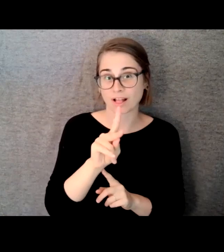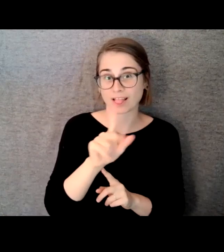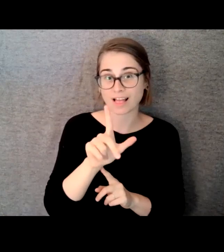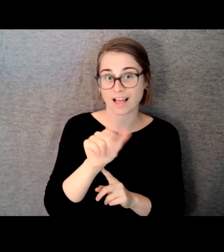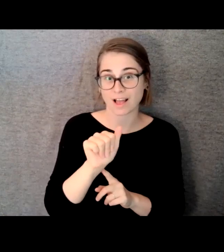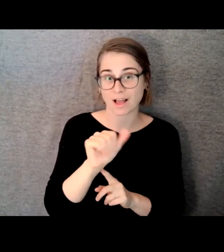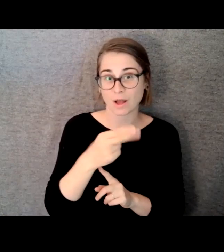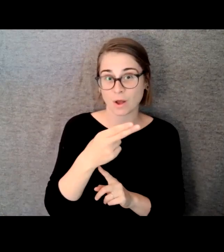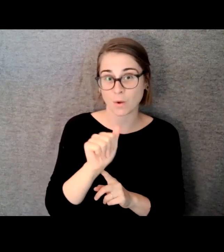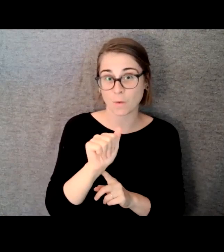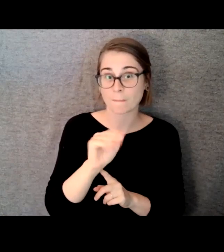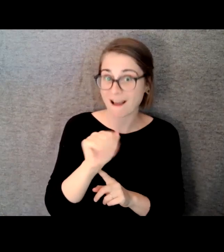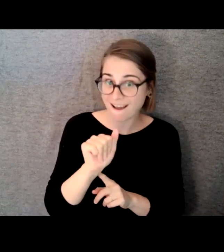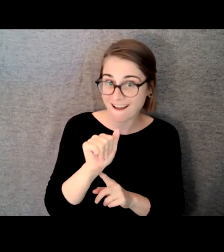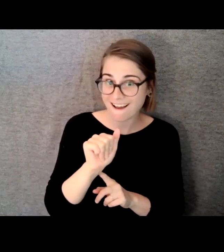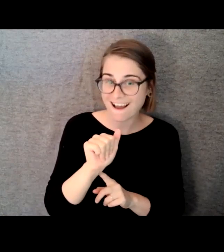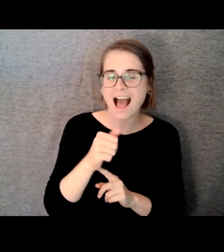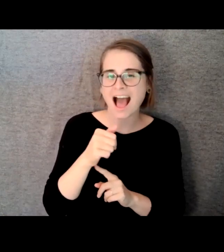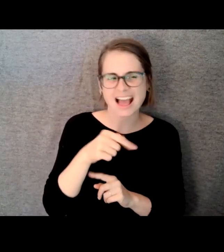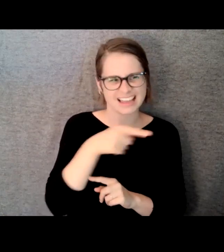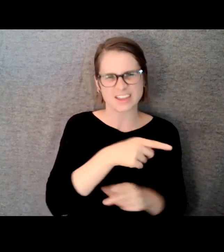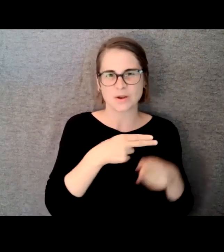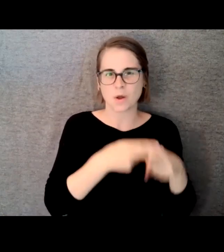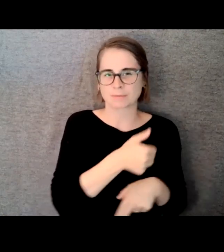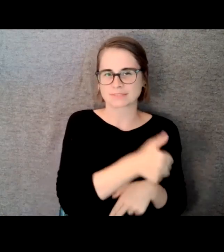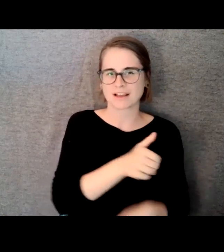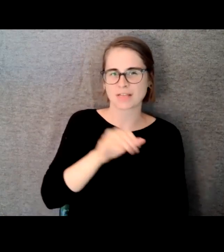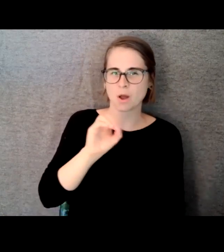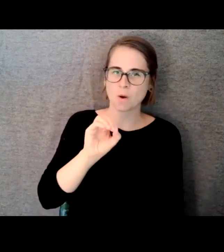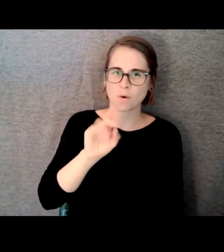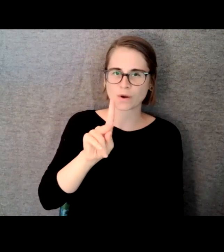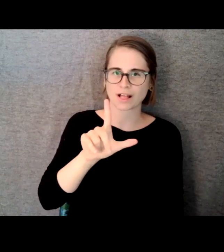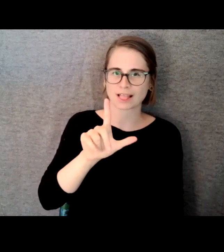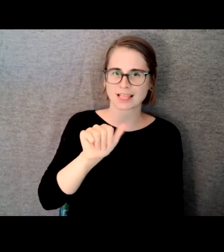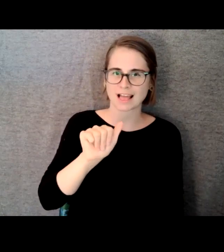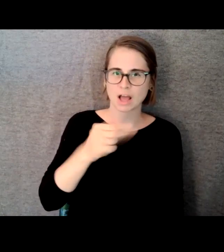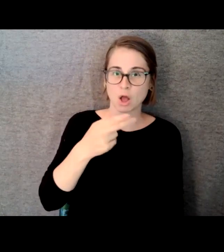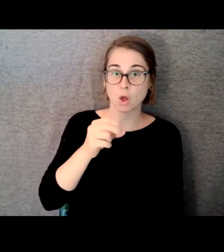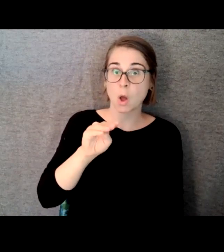a great superhero name for whatever reason I don't know why and he was also a pretty